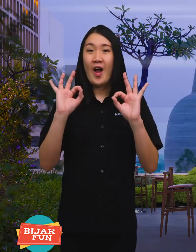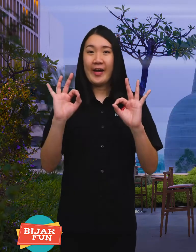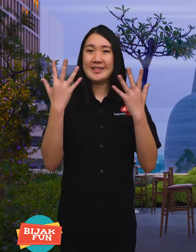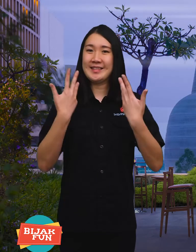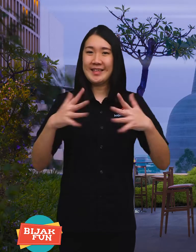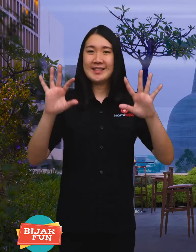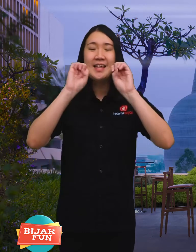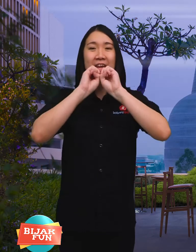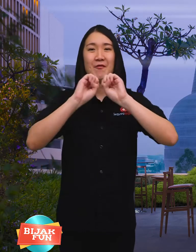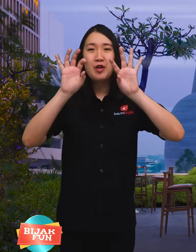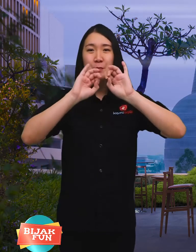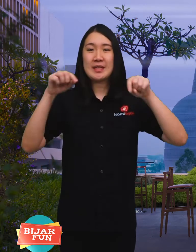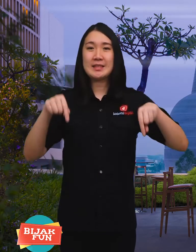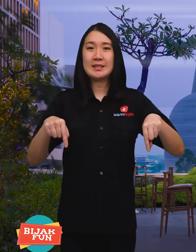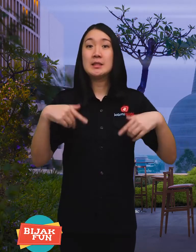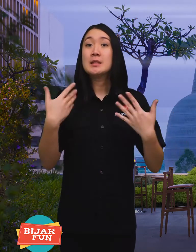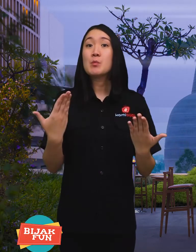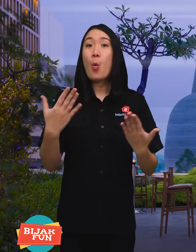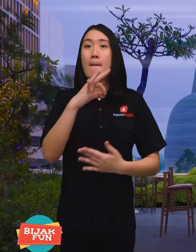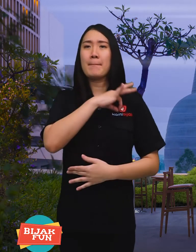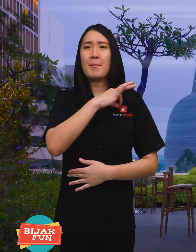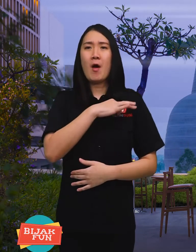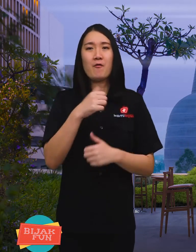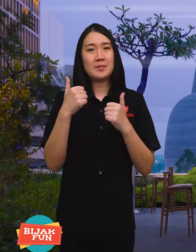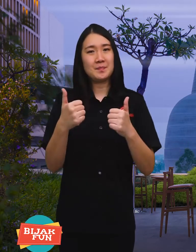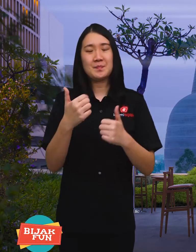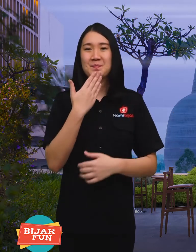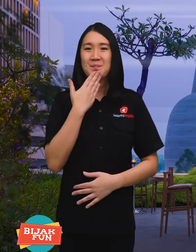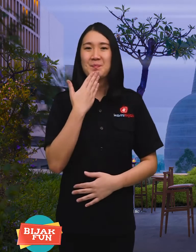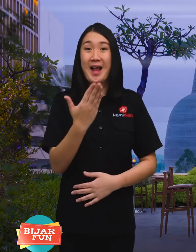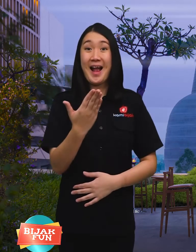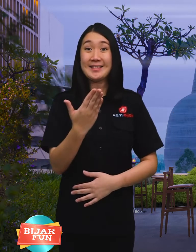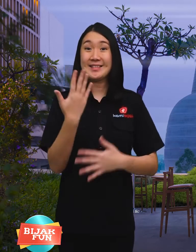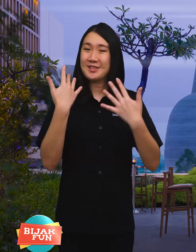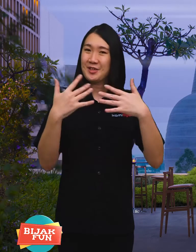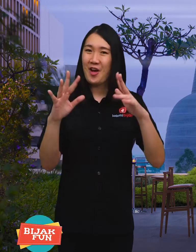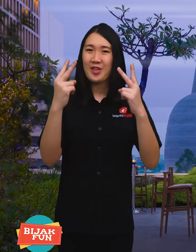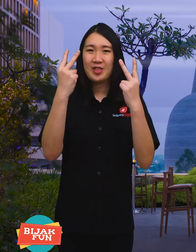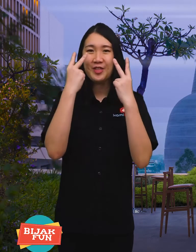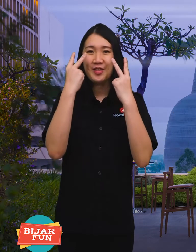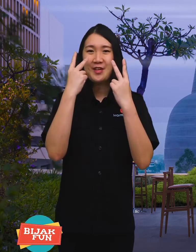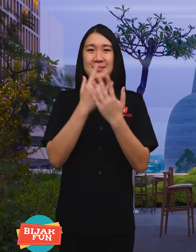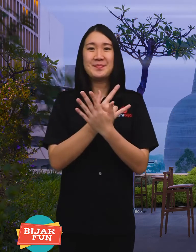Okay, this information is finished, hopefully it will be useful. Thank you for watching,